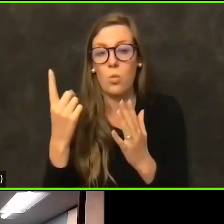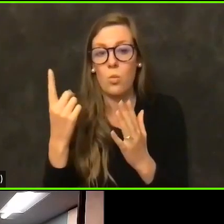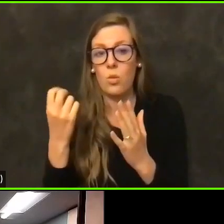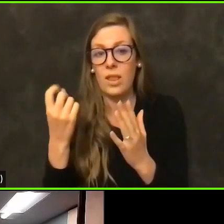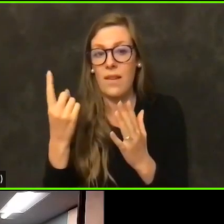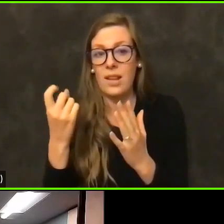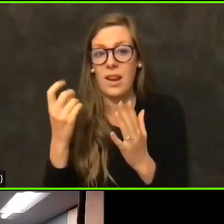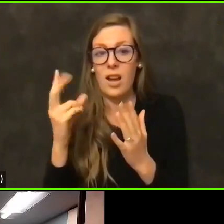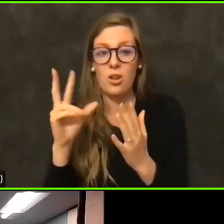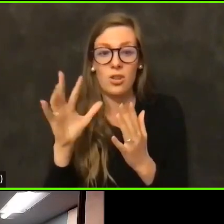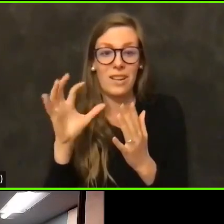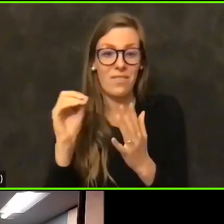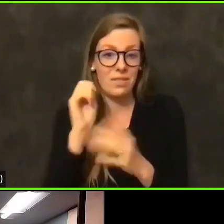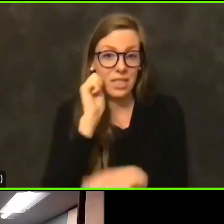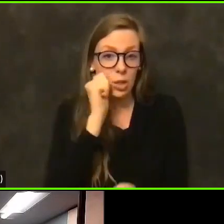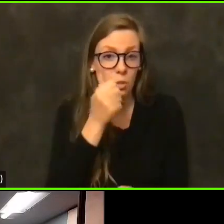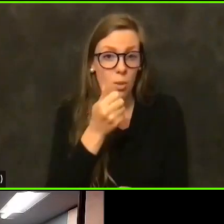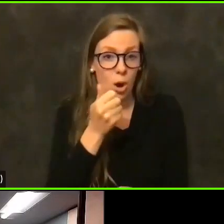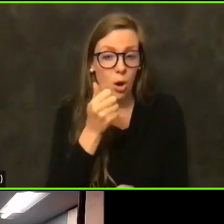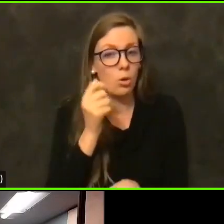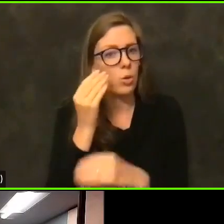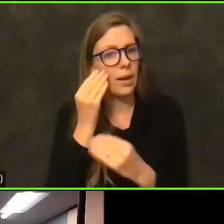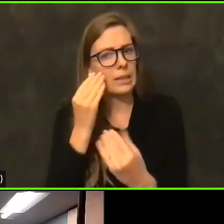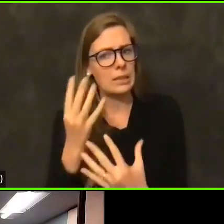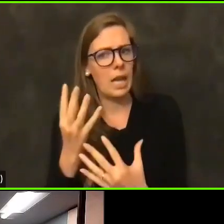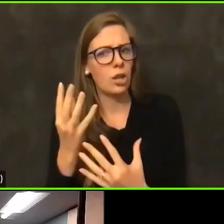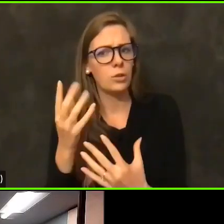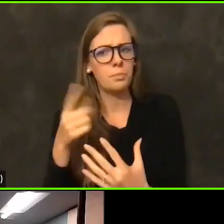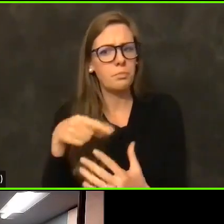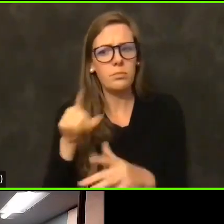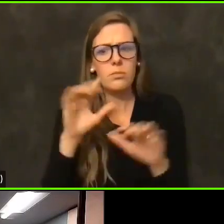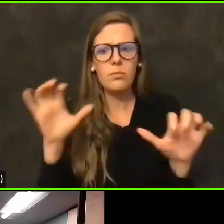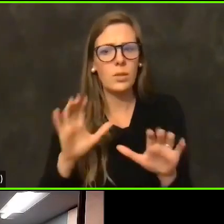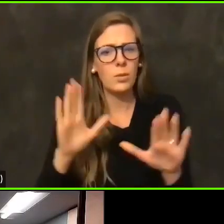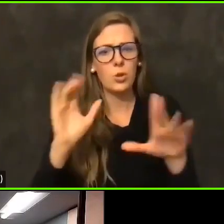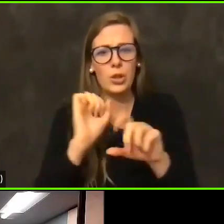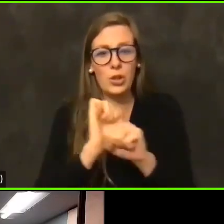So I can I can share with you that they've been doing a great job out of the